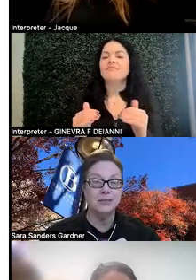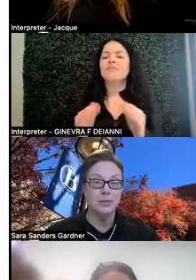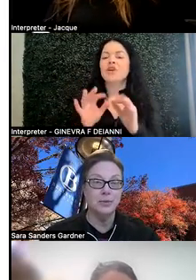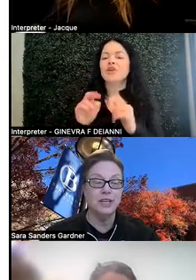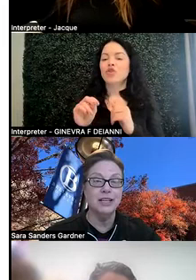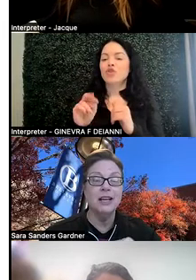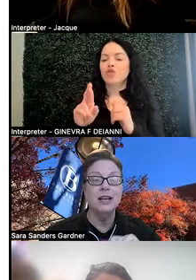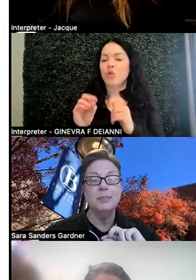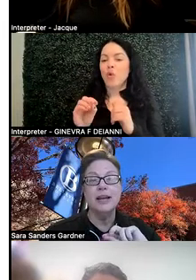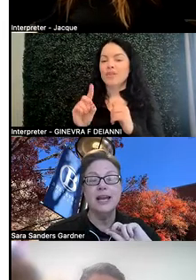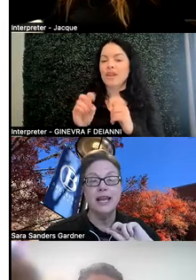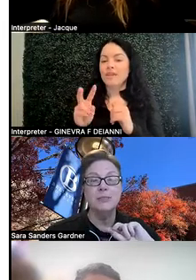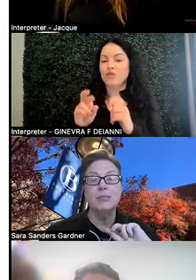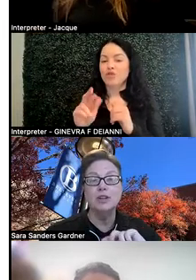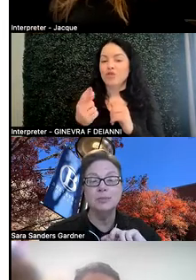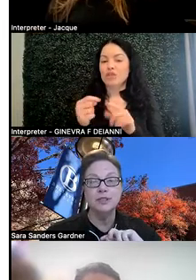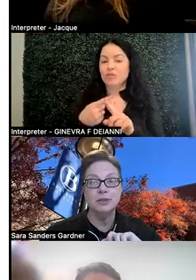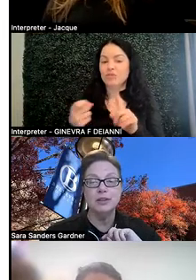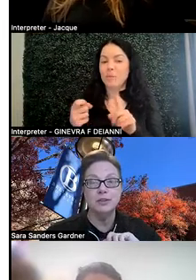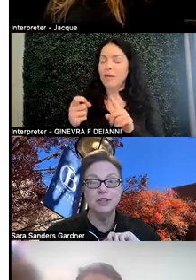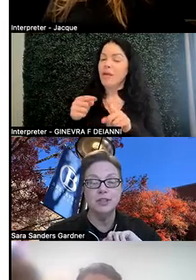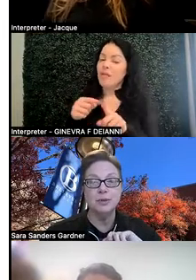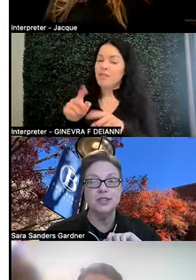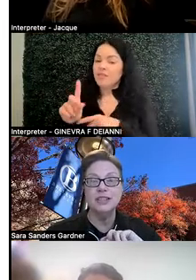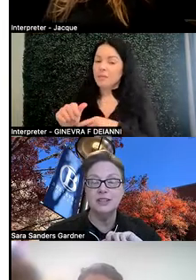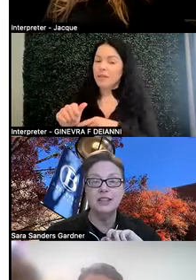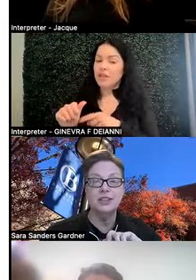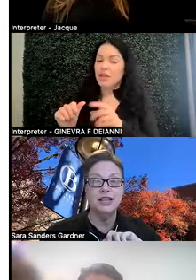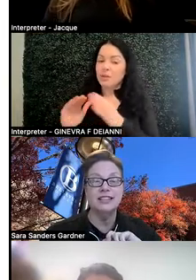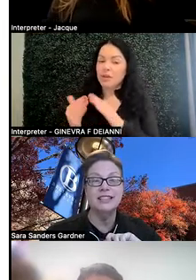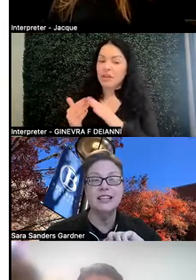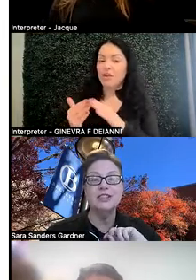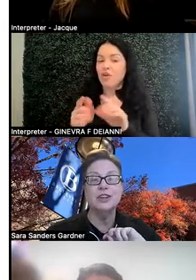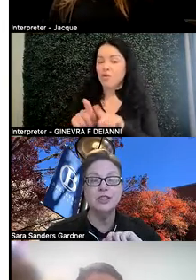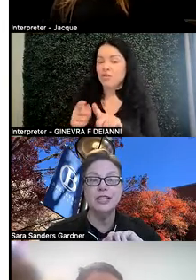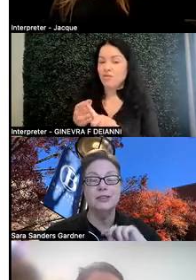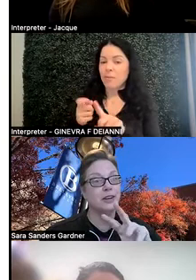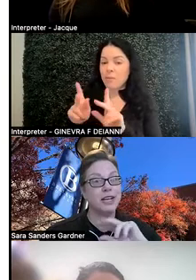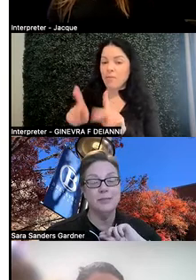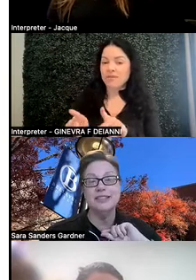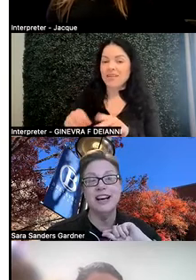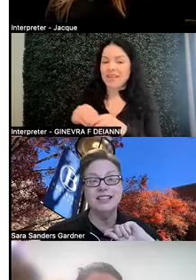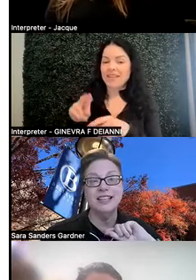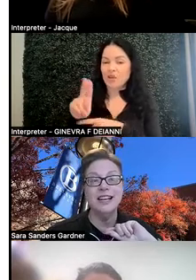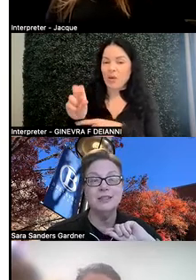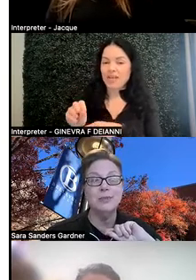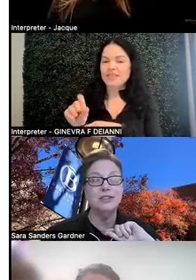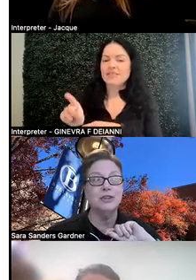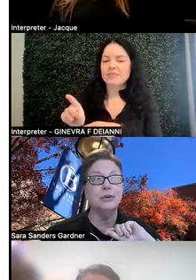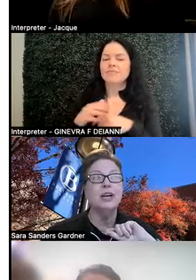community by a multiply neurodivergent person living in the United States. Their name their name is Kassiane Asasumasu.